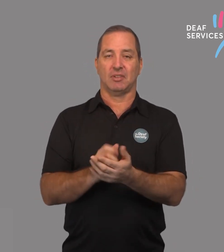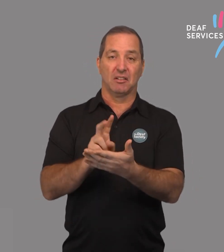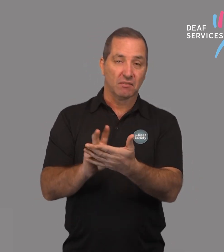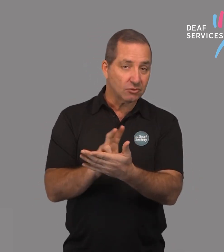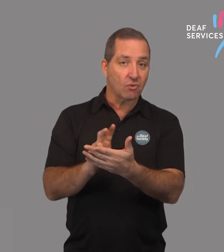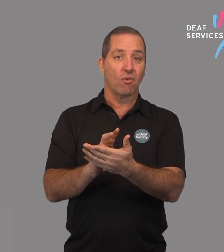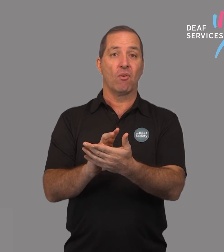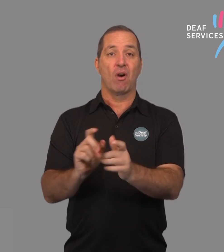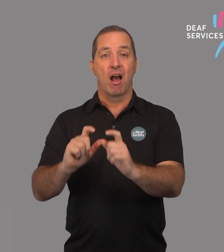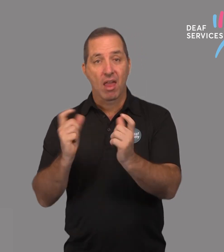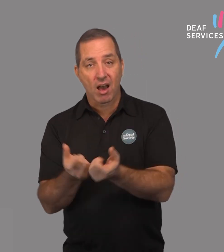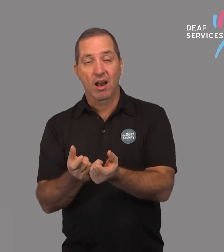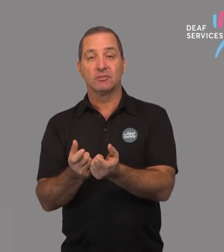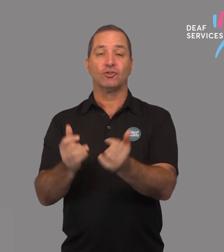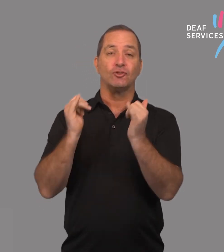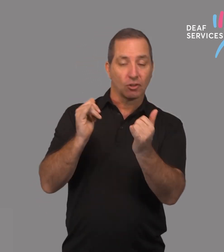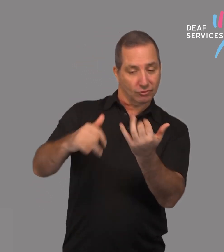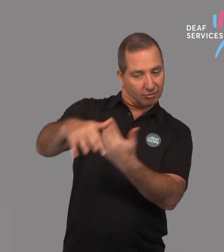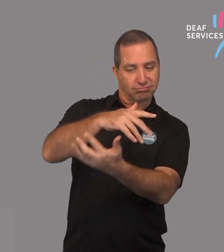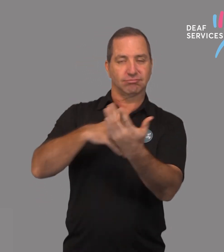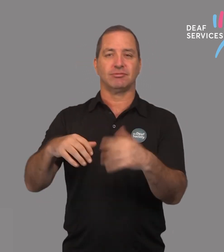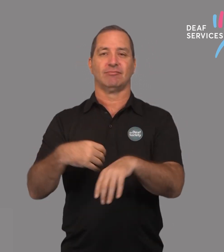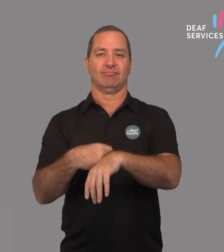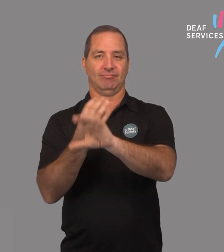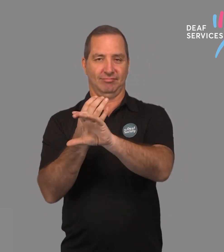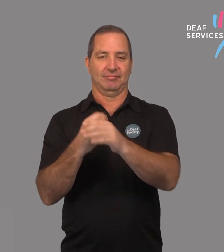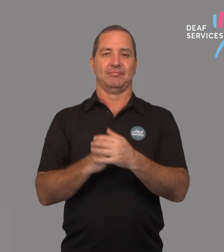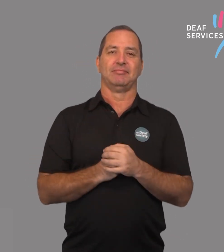also including video lectures, live online classes and chat rooms.